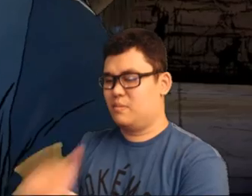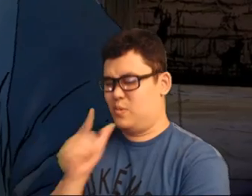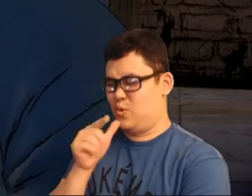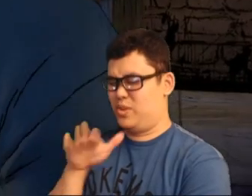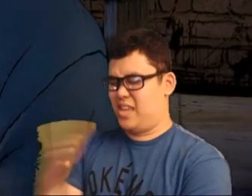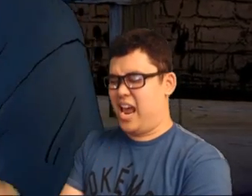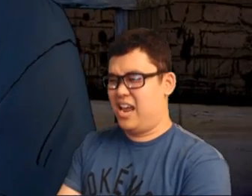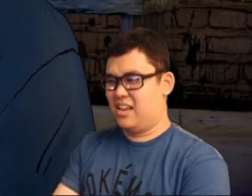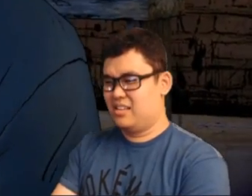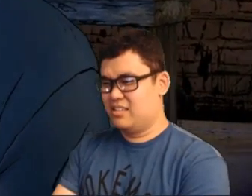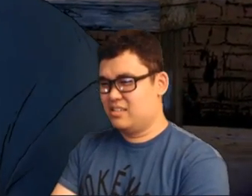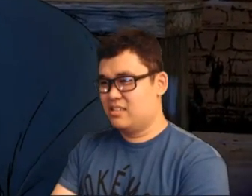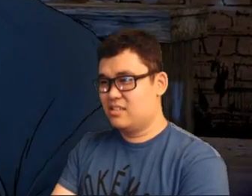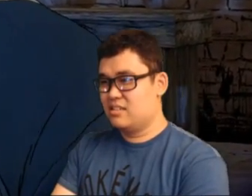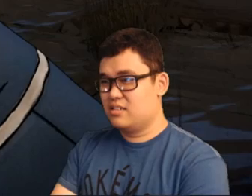Eh, who's dead?